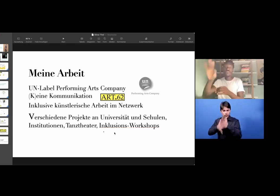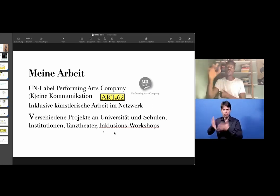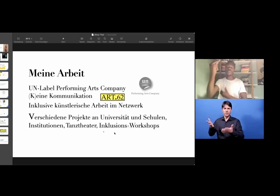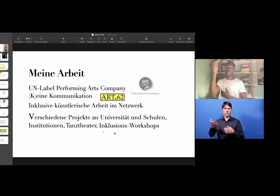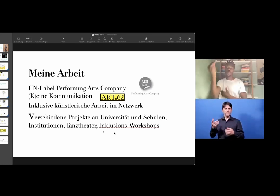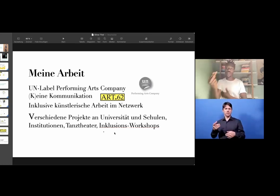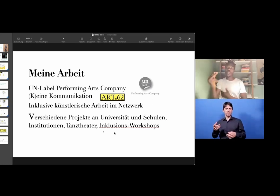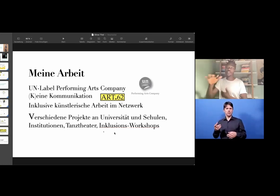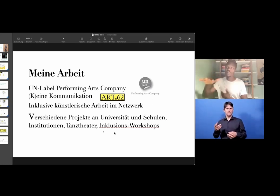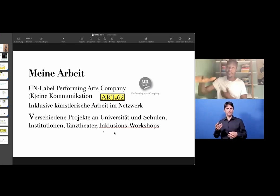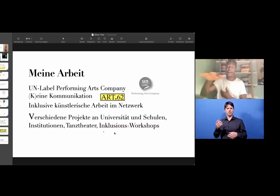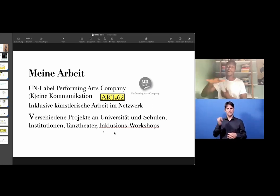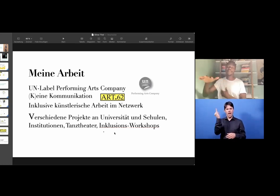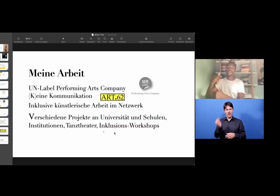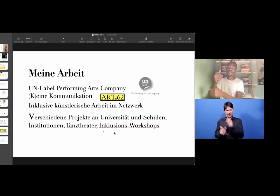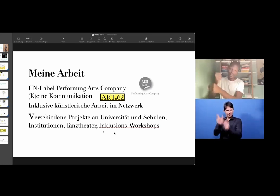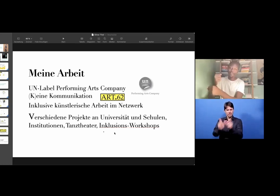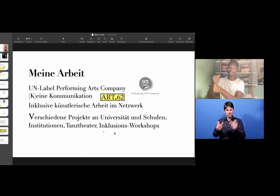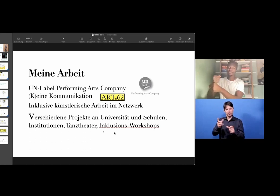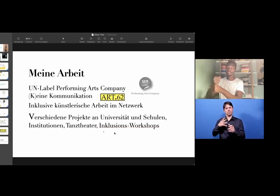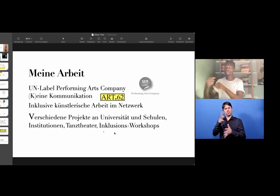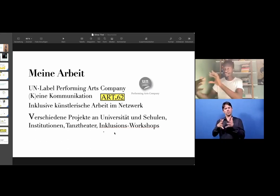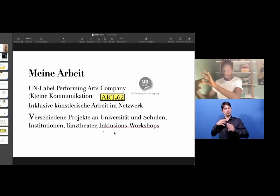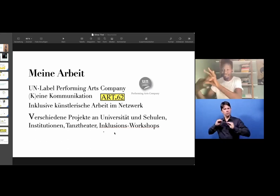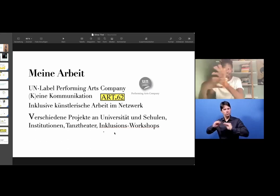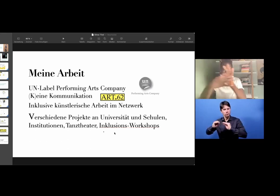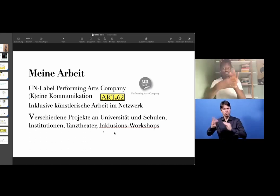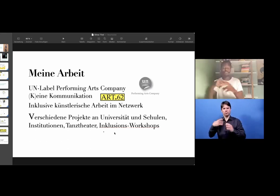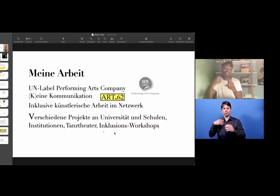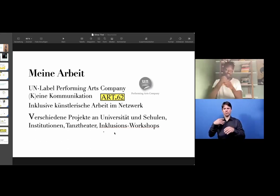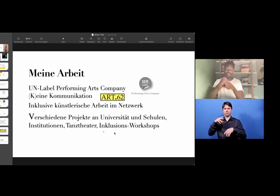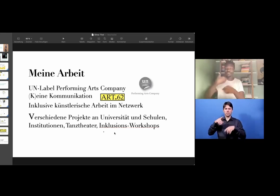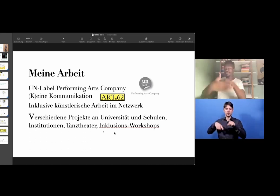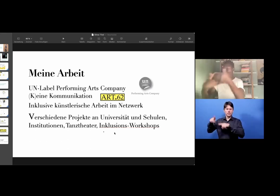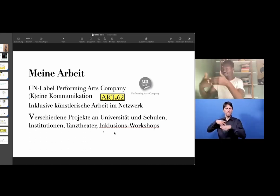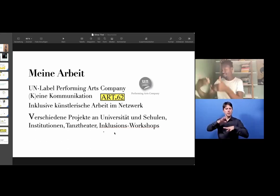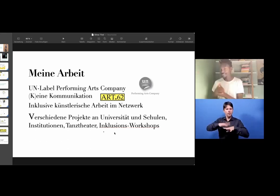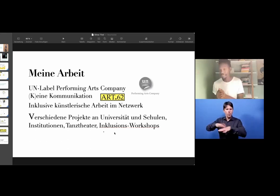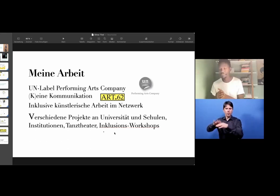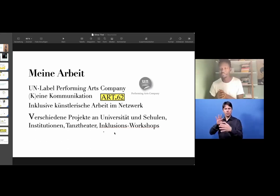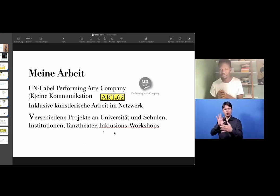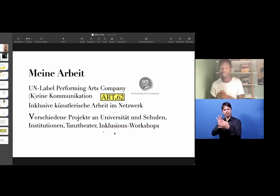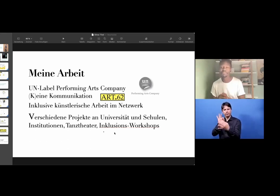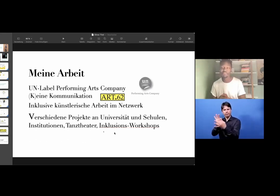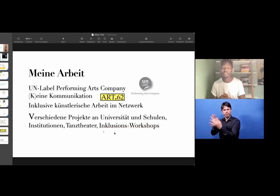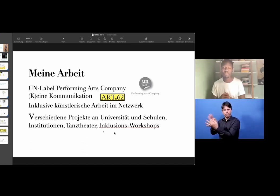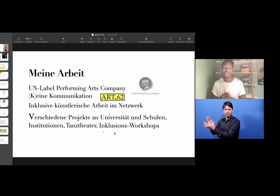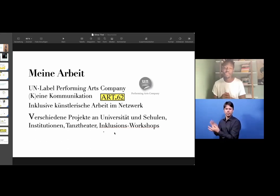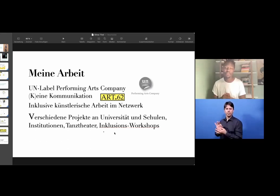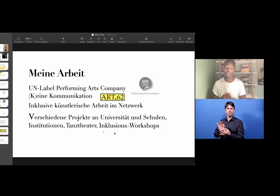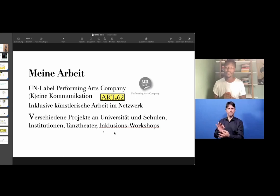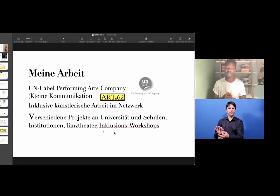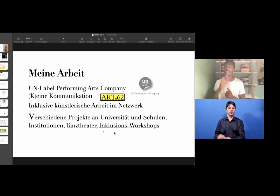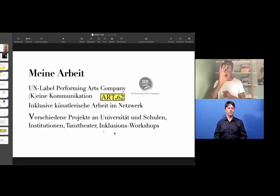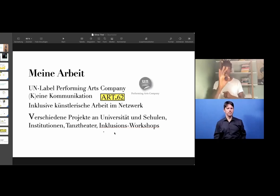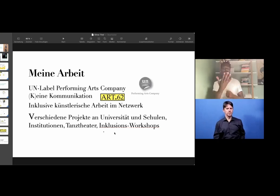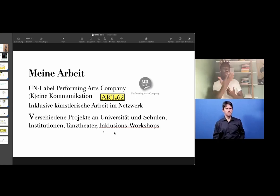going on. And a lot of different fields come together in this house and we all work together.